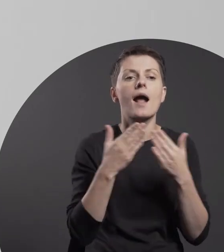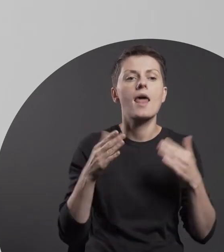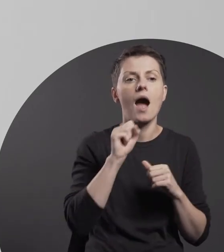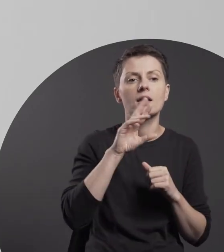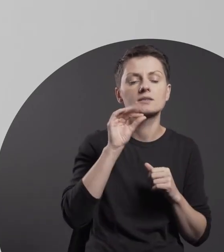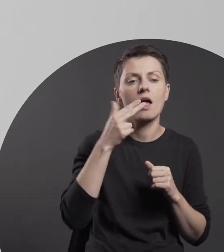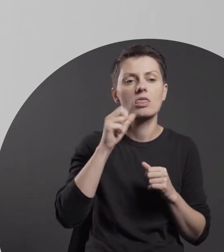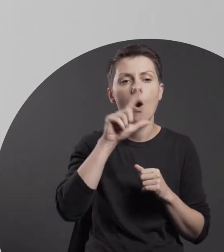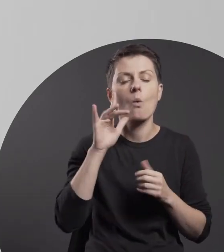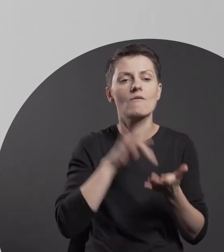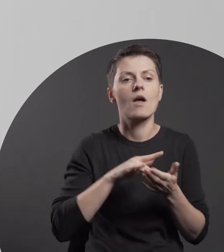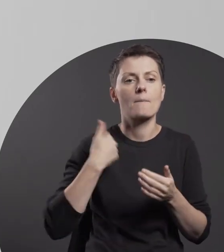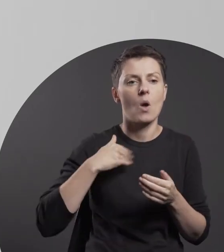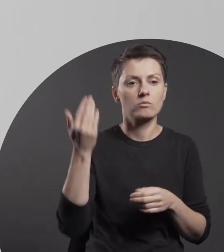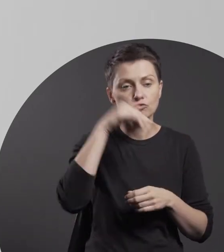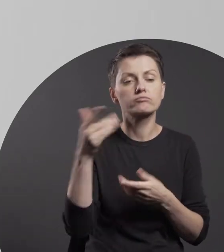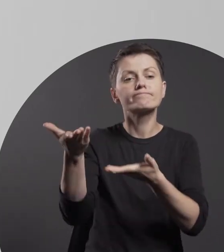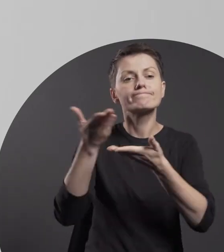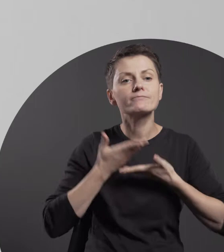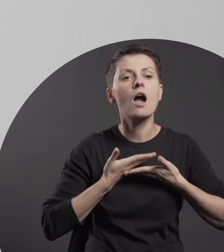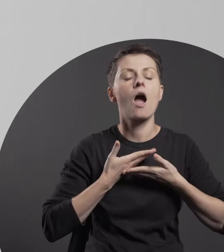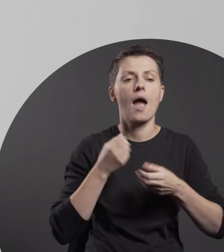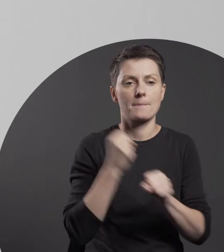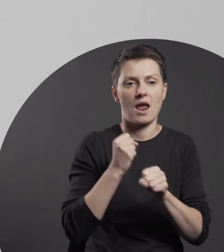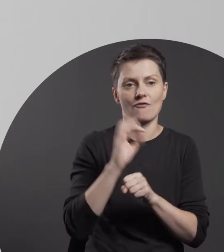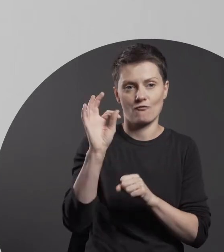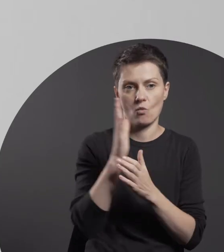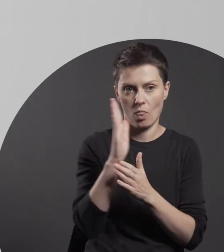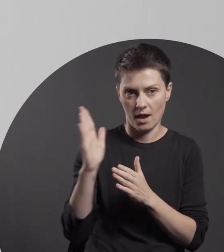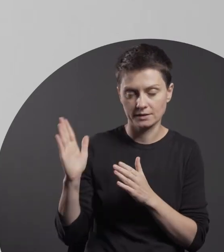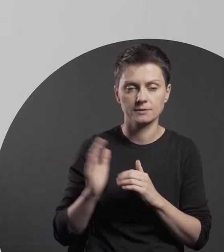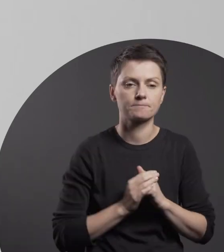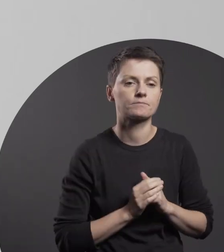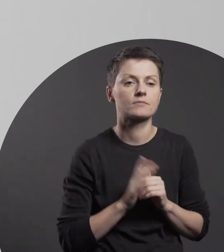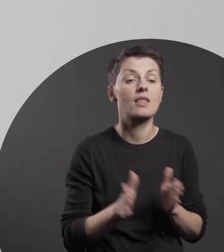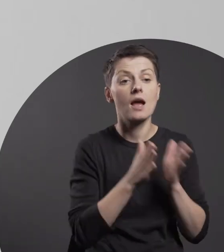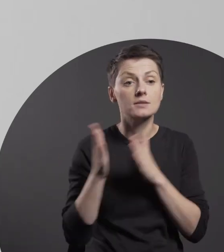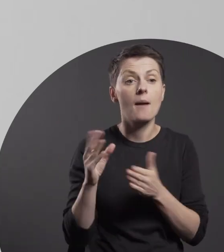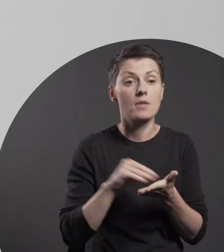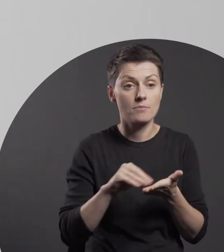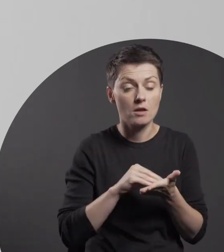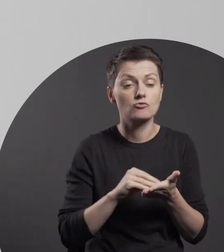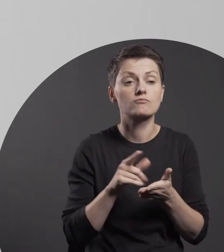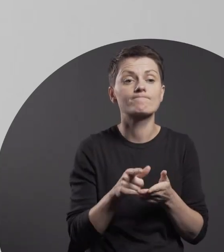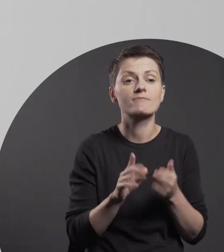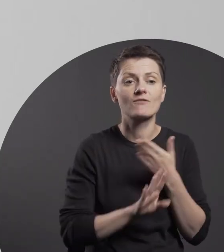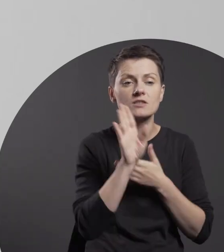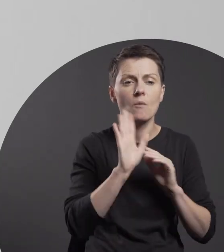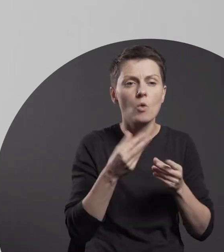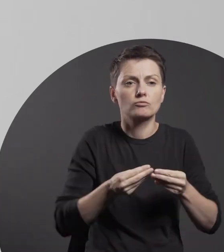the Zachęta National Gallery of Art in Warsaw, and the Museum of Modern Art in Warsaw. Based on the formula of the open call, the virtual exhibition will be expanded over time,